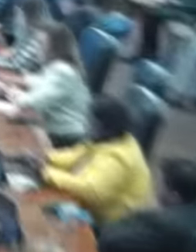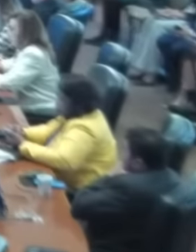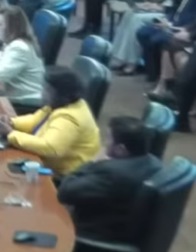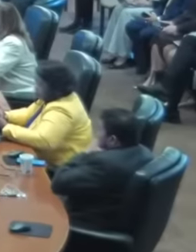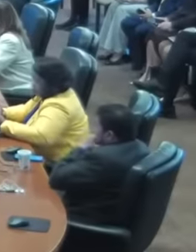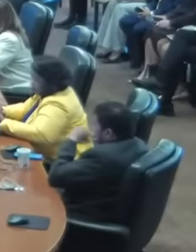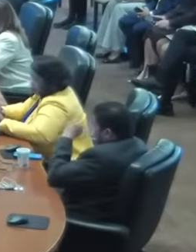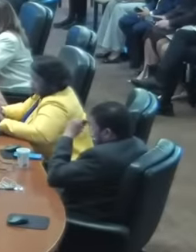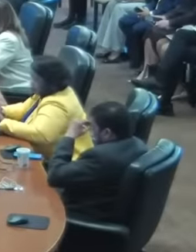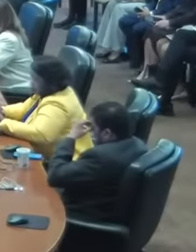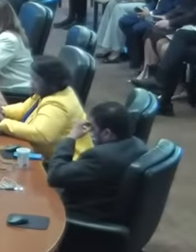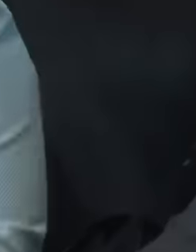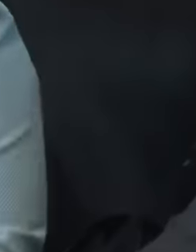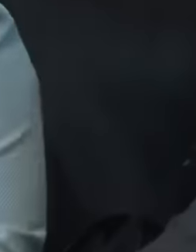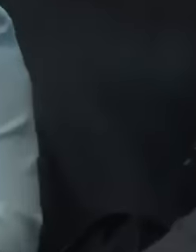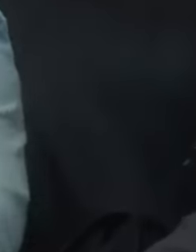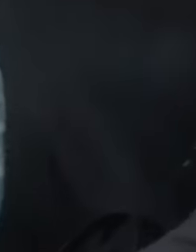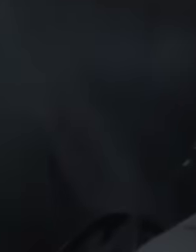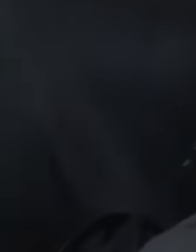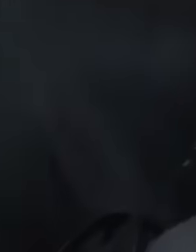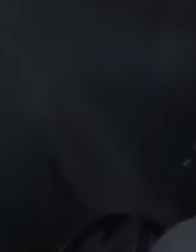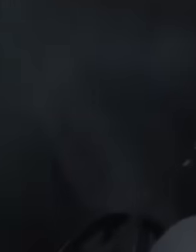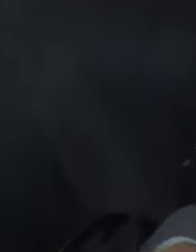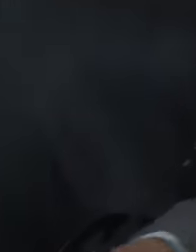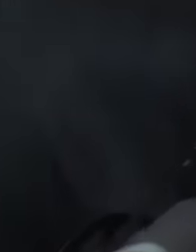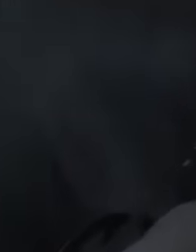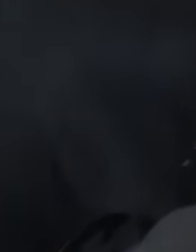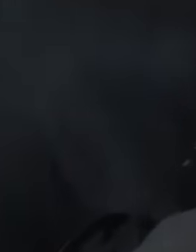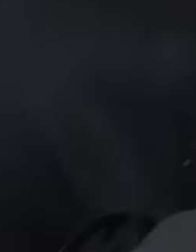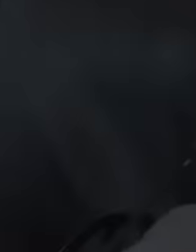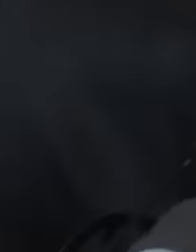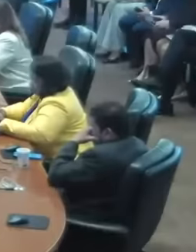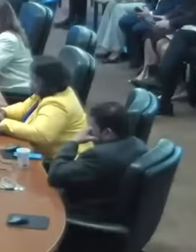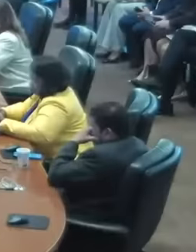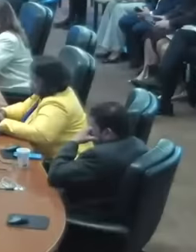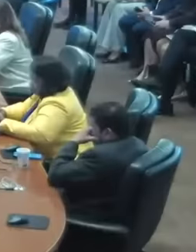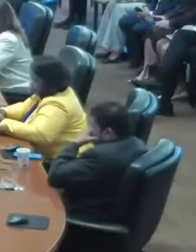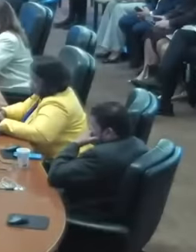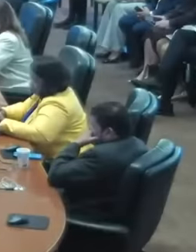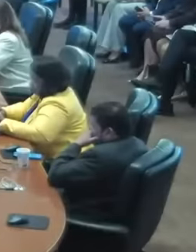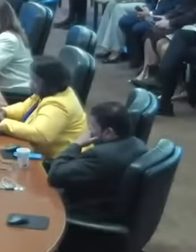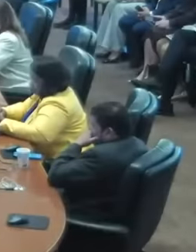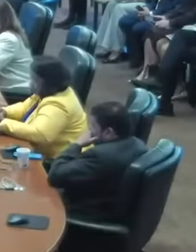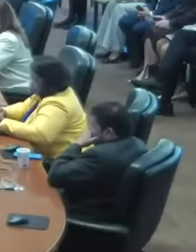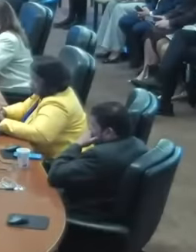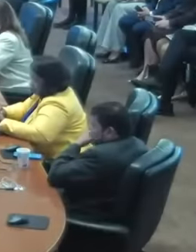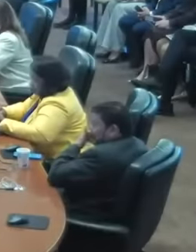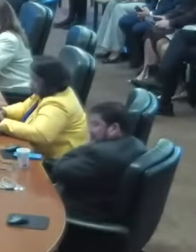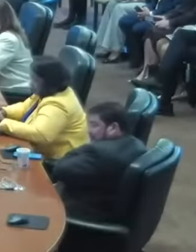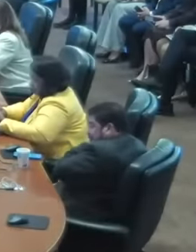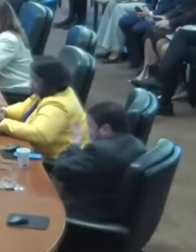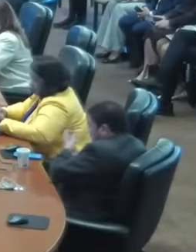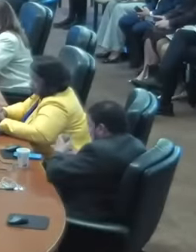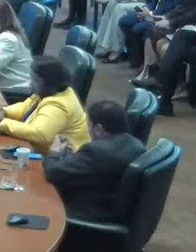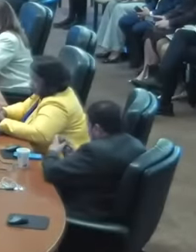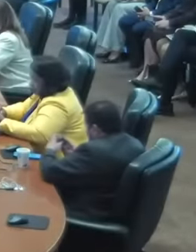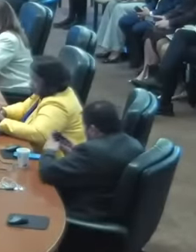the delegation of Costa Rica What is your vote Costa Rica votes in favor Thank you ambassador